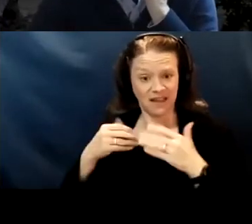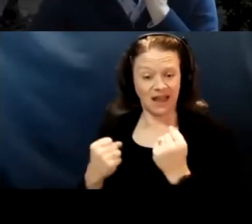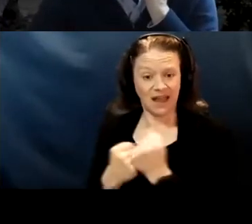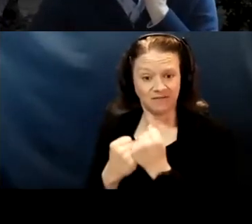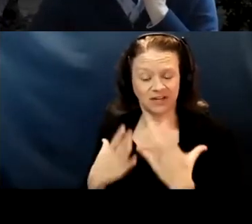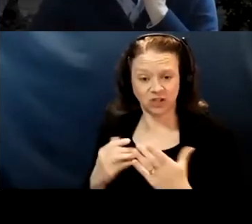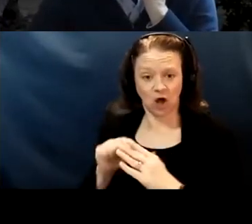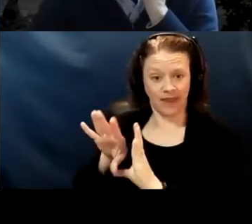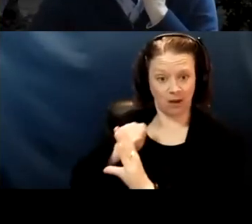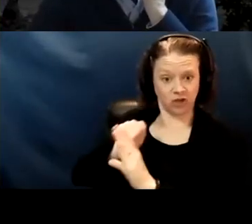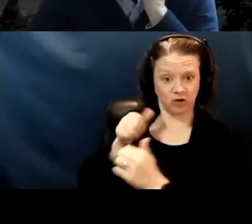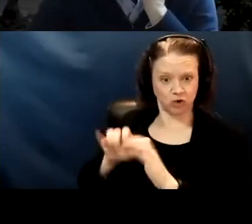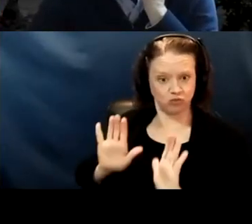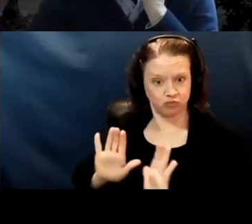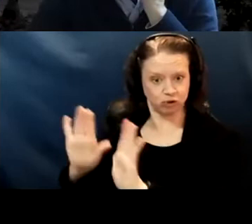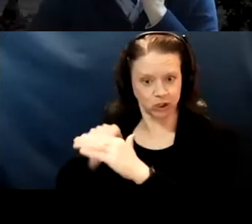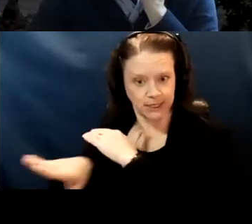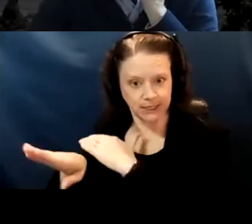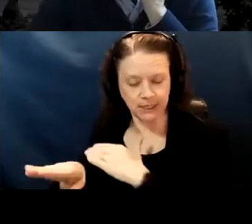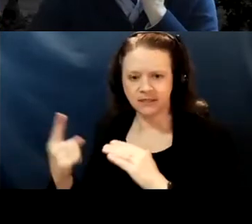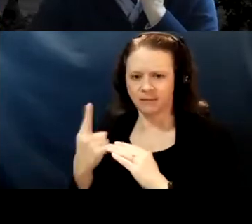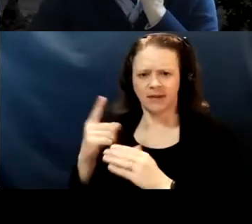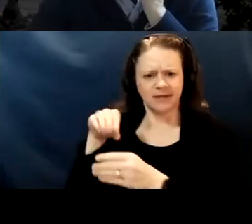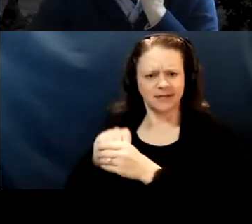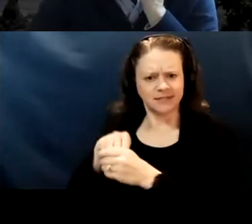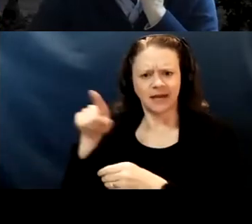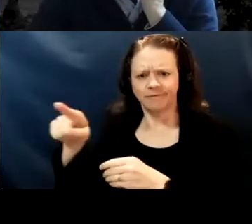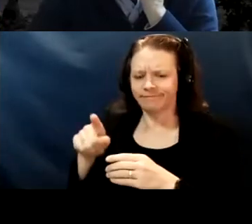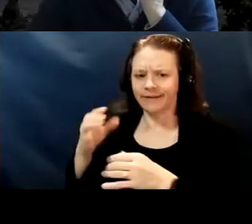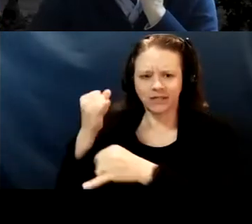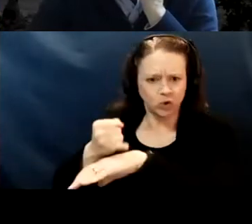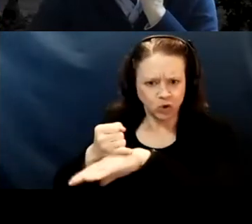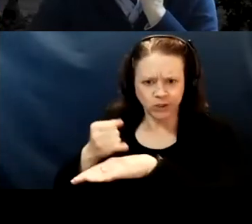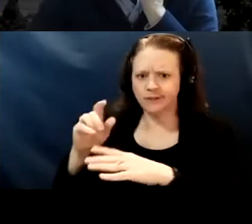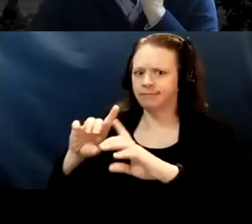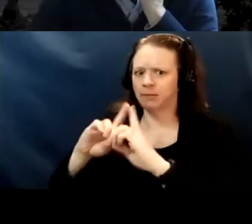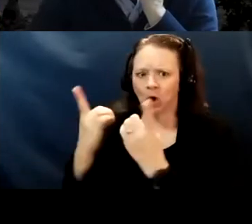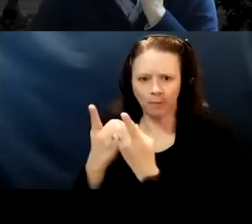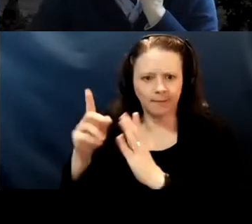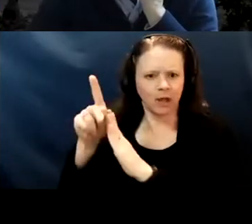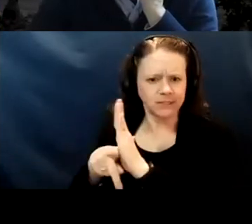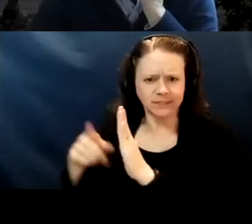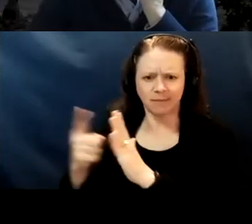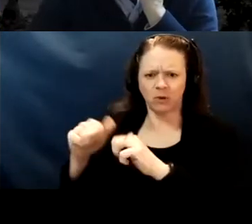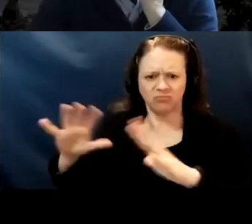There's something inside an institution, the department, a policy. And we're on the outside of it, pushing it trying to change it.